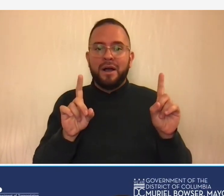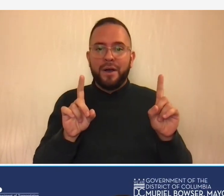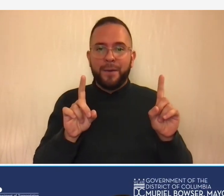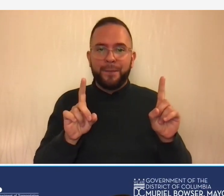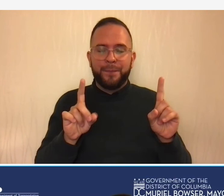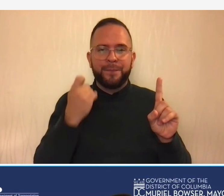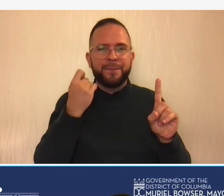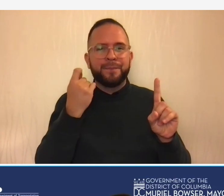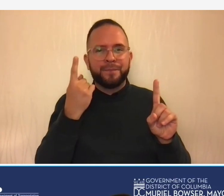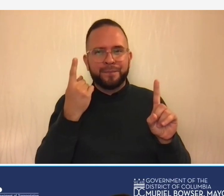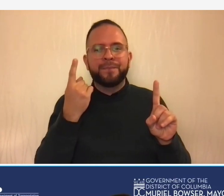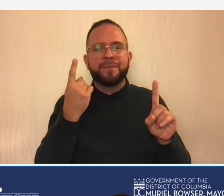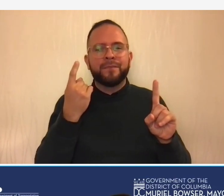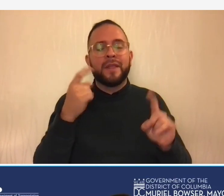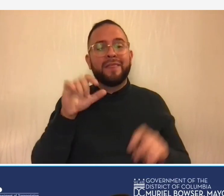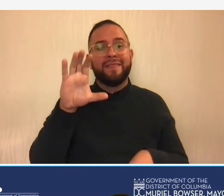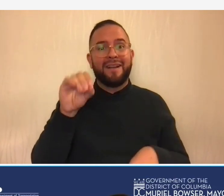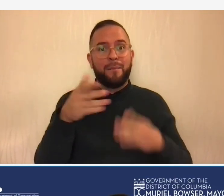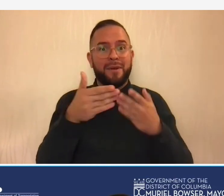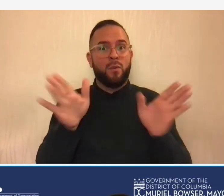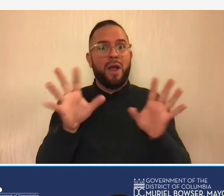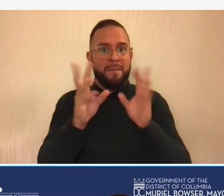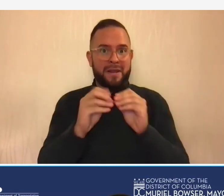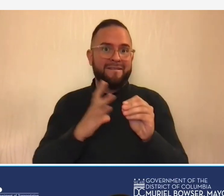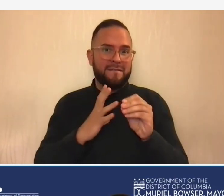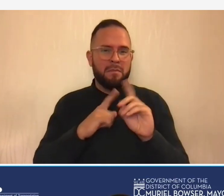be a company-wide meeting but are you are you talking about a company in my meeting are you